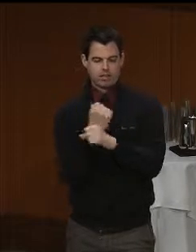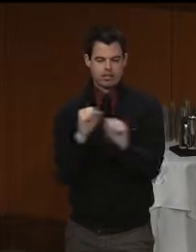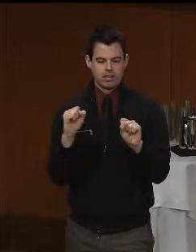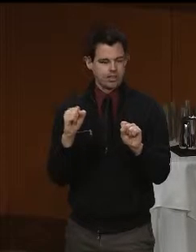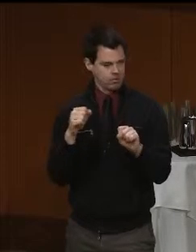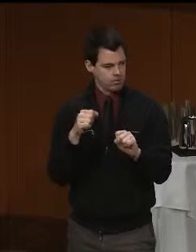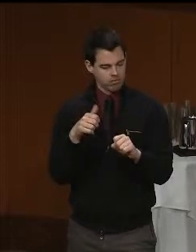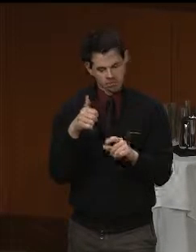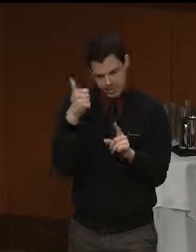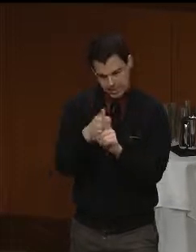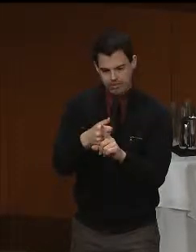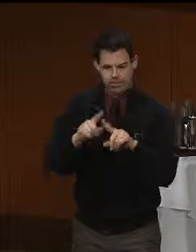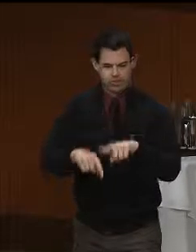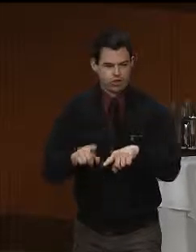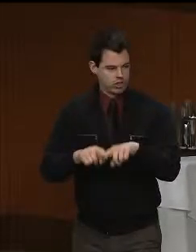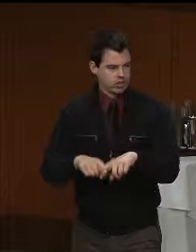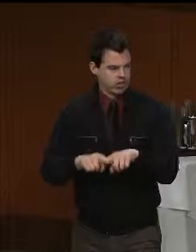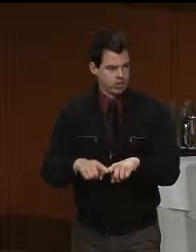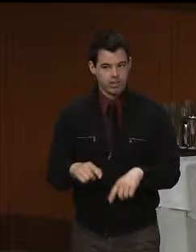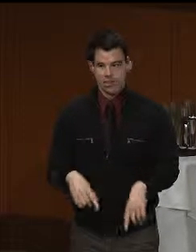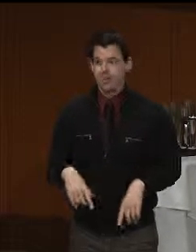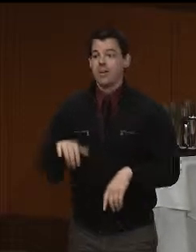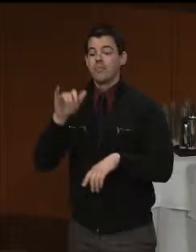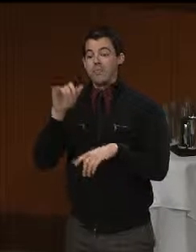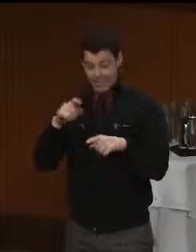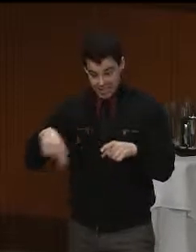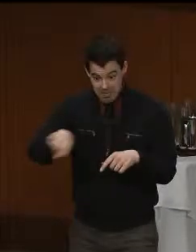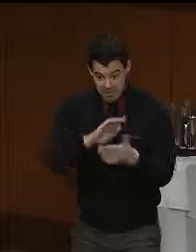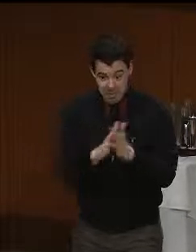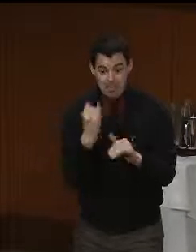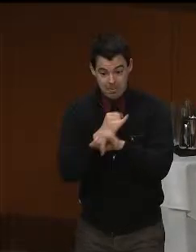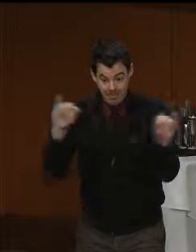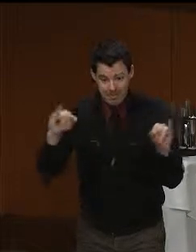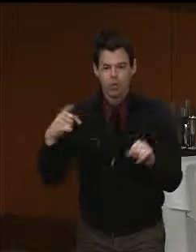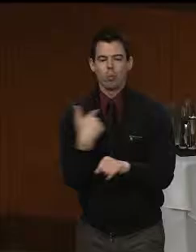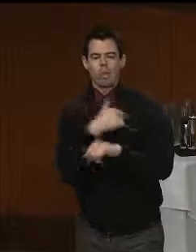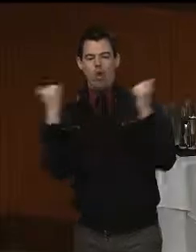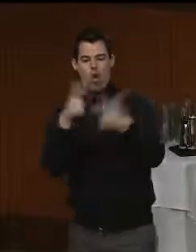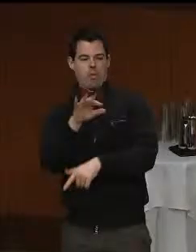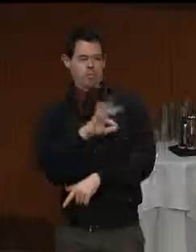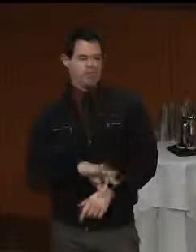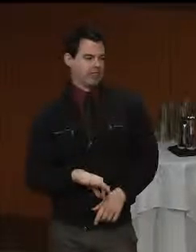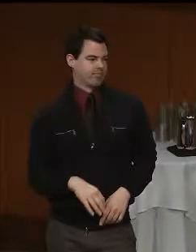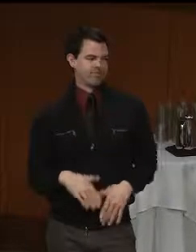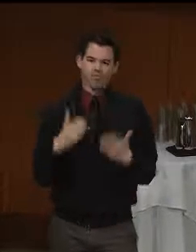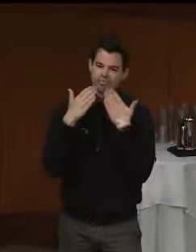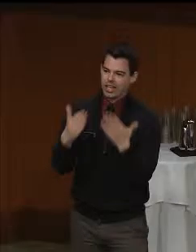that inclusion contributes to all of our wellbeing. Thank you and have a wonderful conference and thank you for having me.